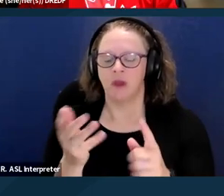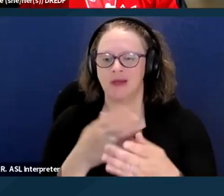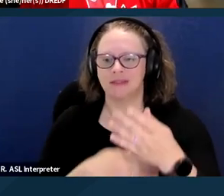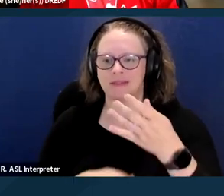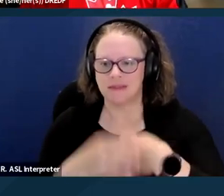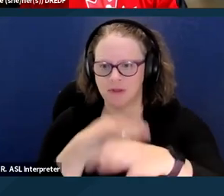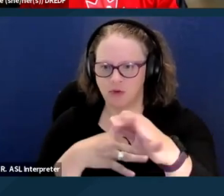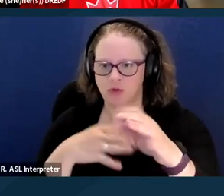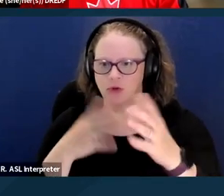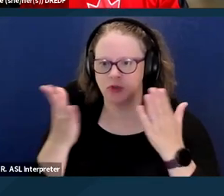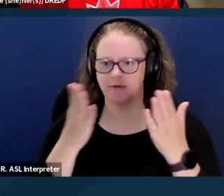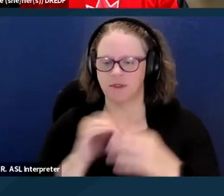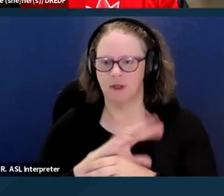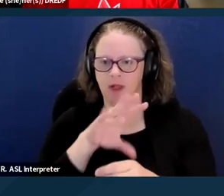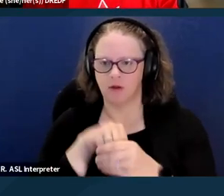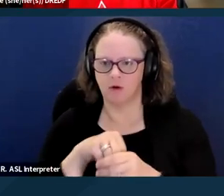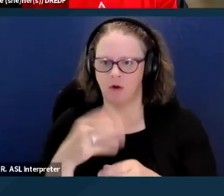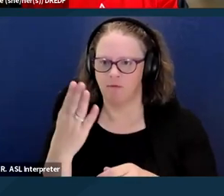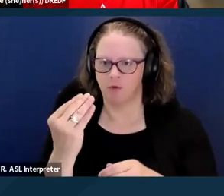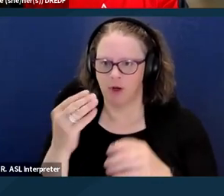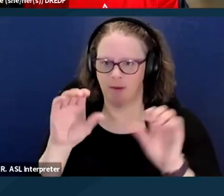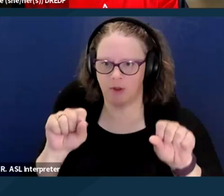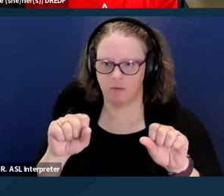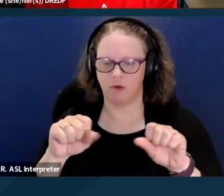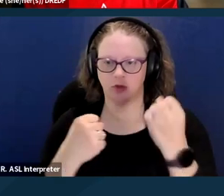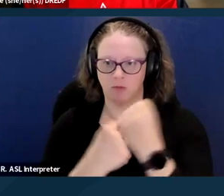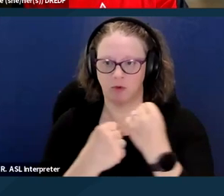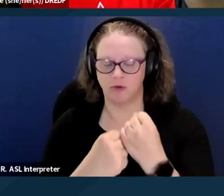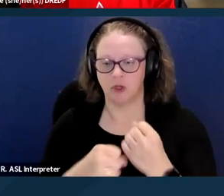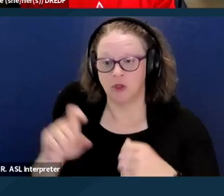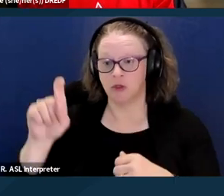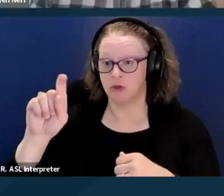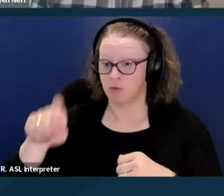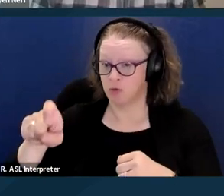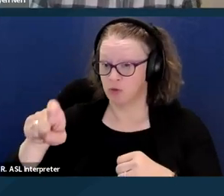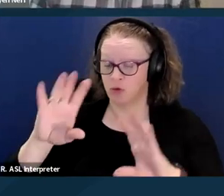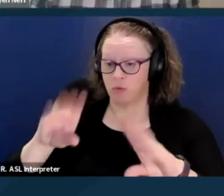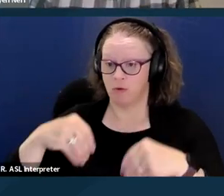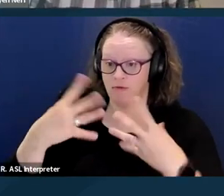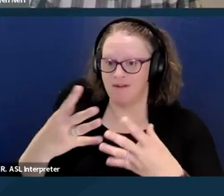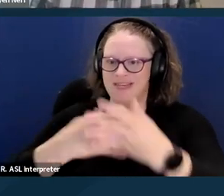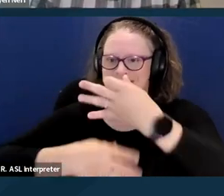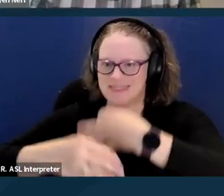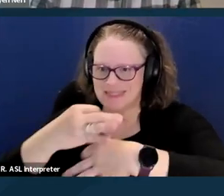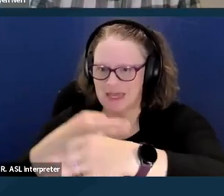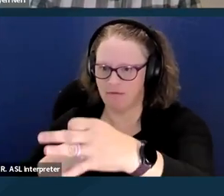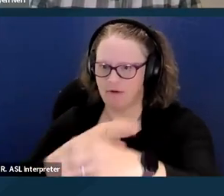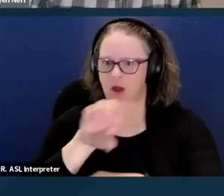They include 14 possible supports that are supposed to be provided in lieu of other Medi-Cal services